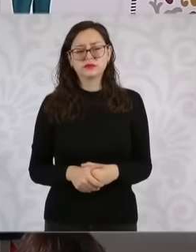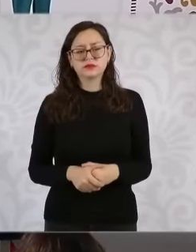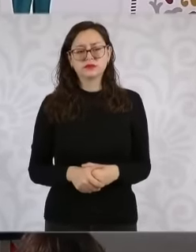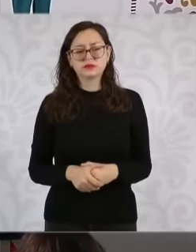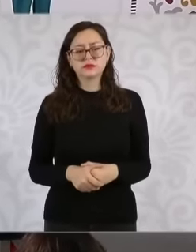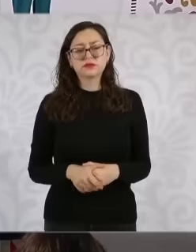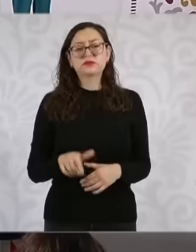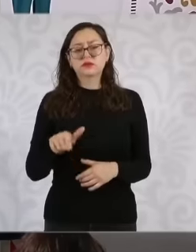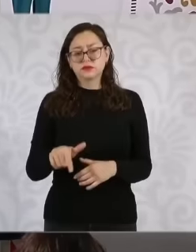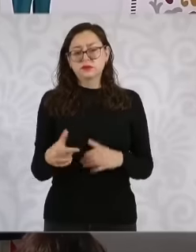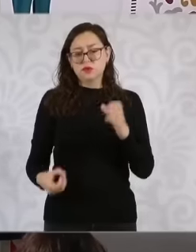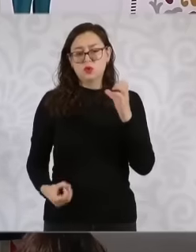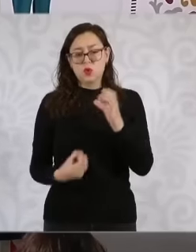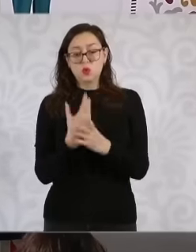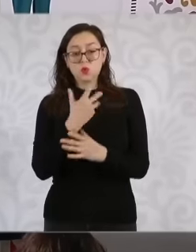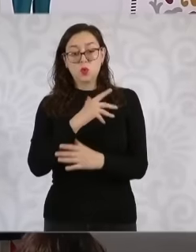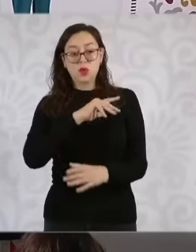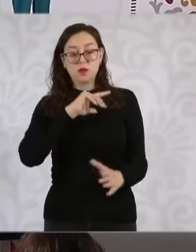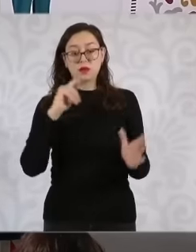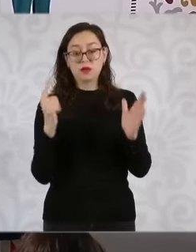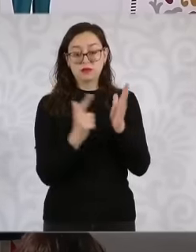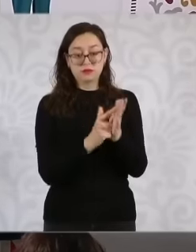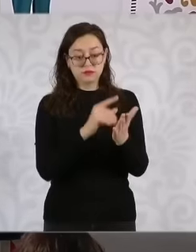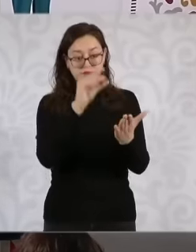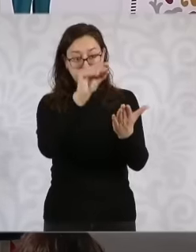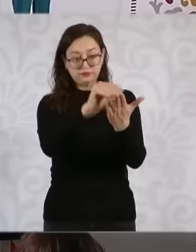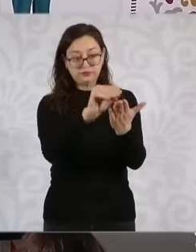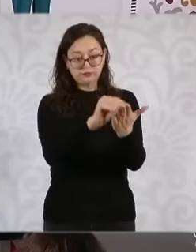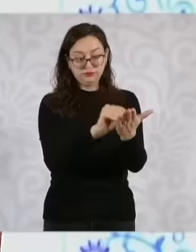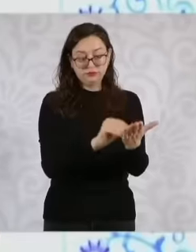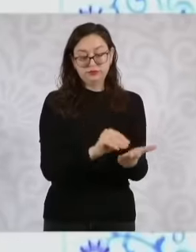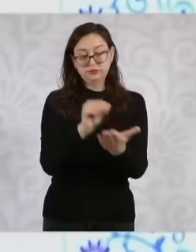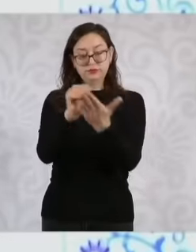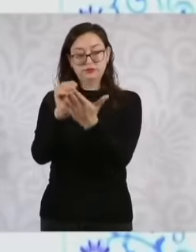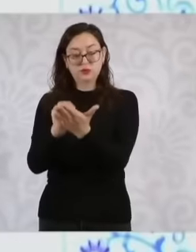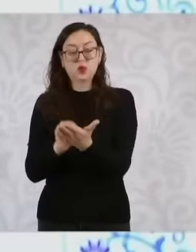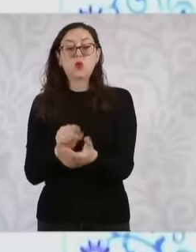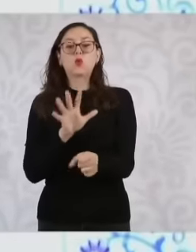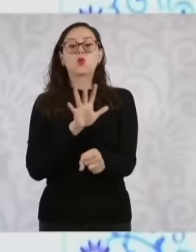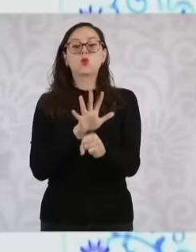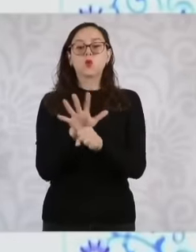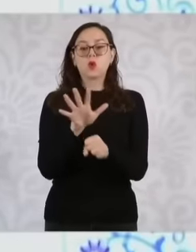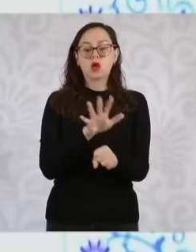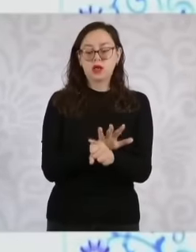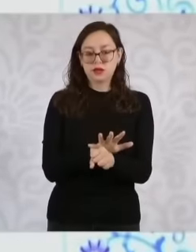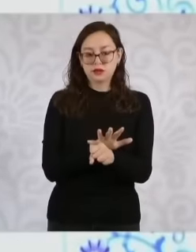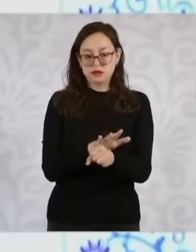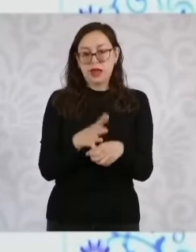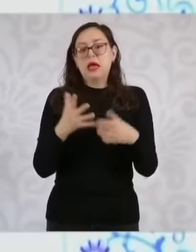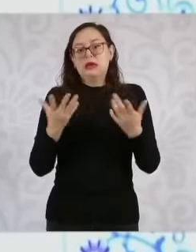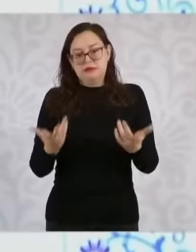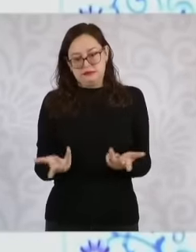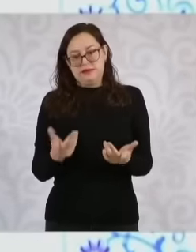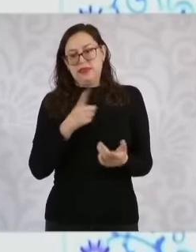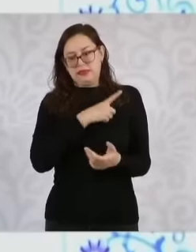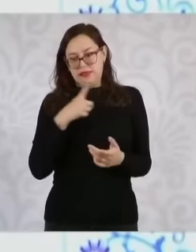these issues are established in these reforms in the general provisions Who are we going to elect in the country?